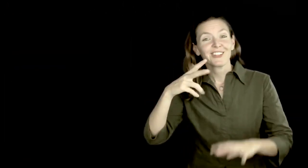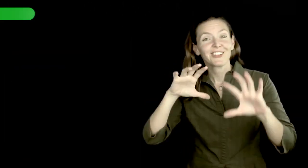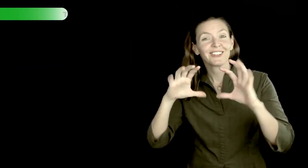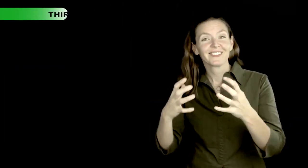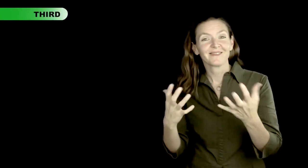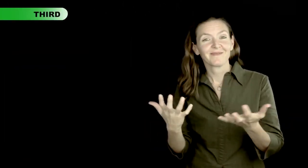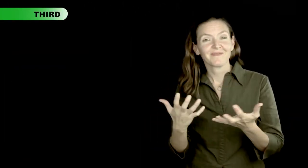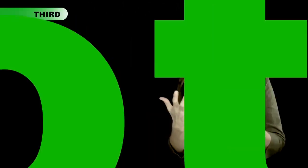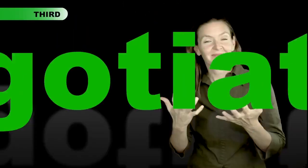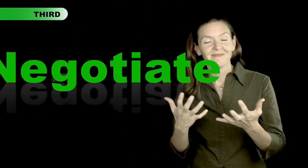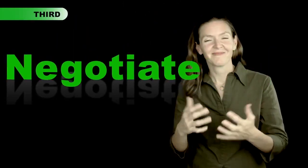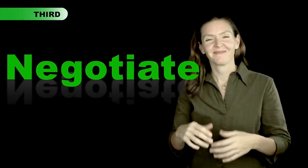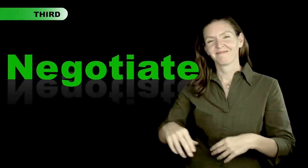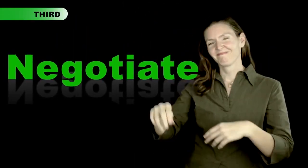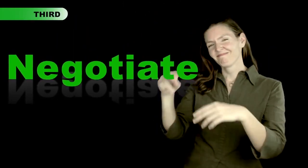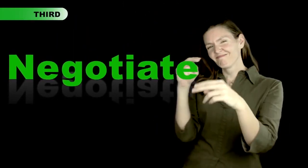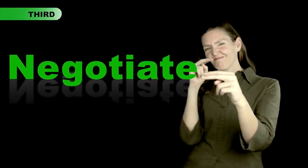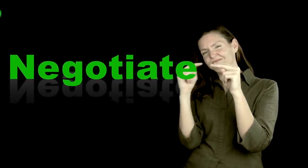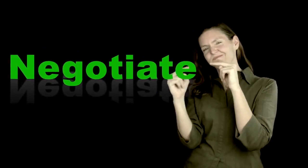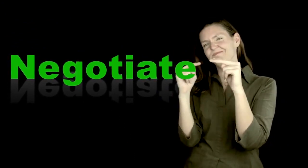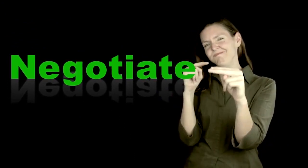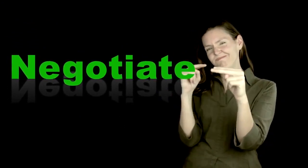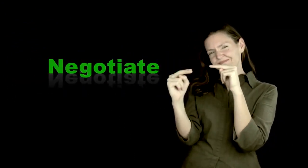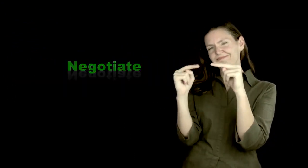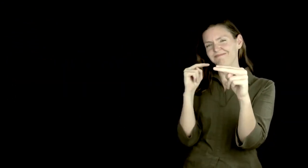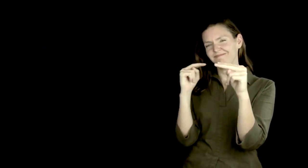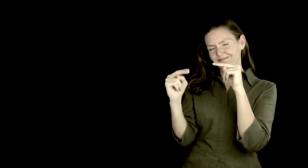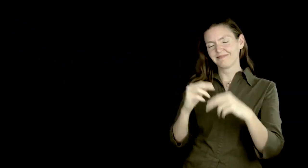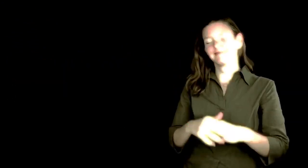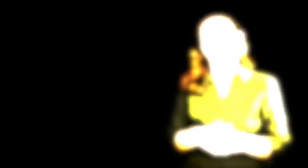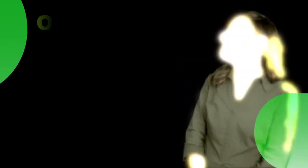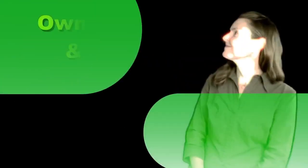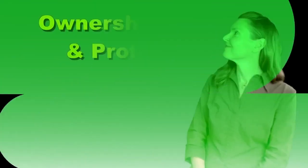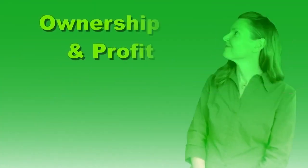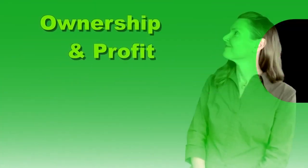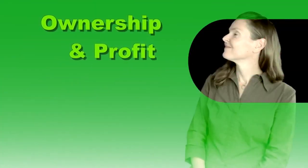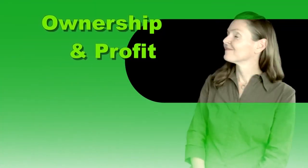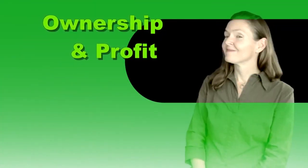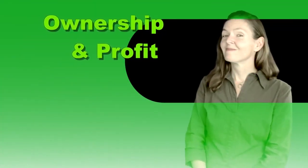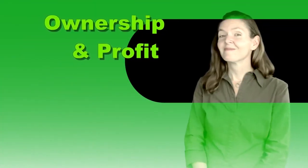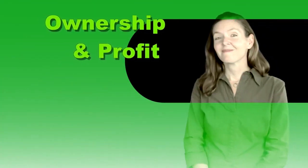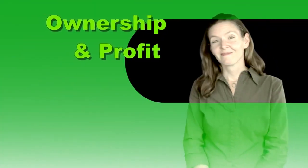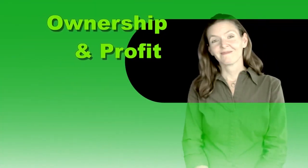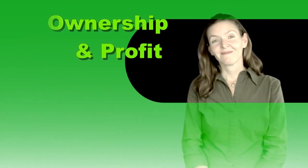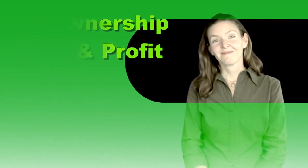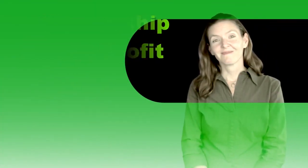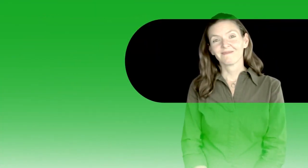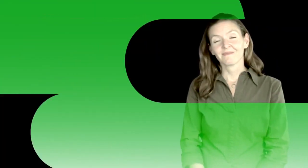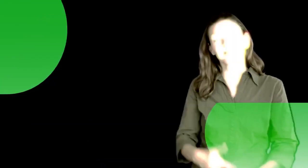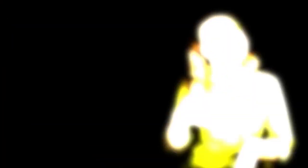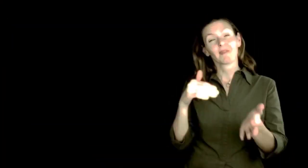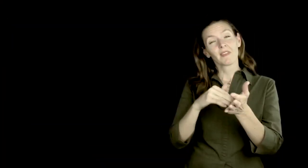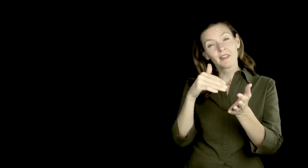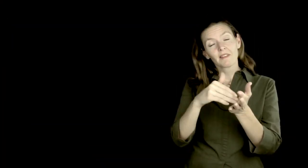[Image/text: Third category - "Negotiate" in green animated font] [Image/text: First subcategory, "Ownership & Profit" in green animated font/background]